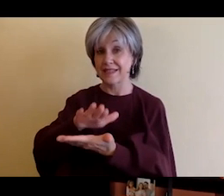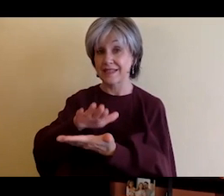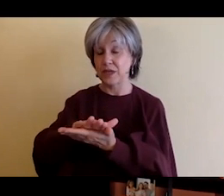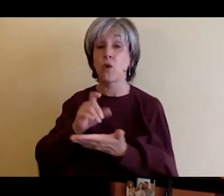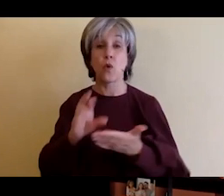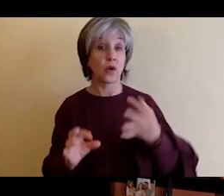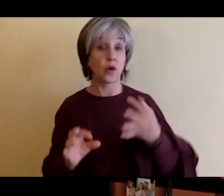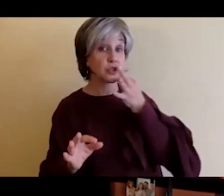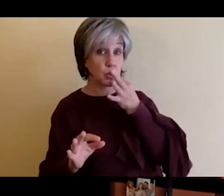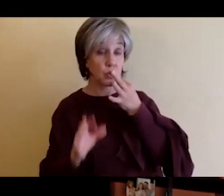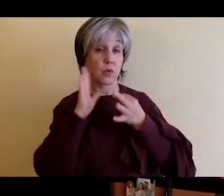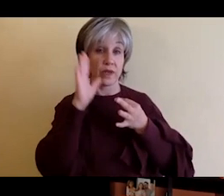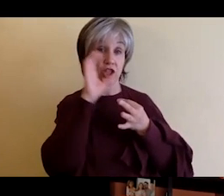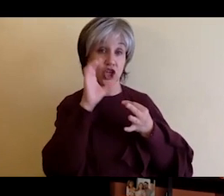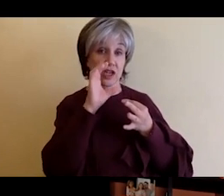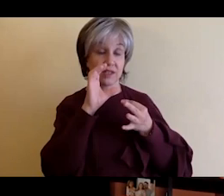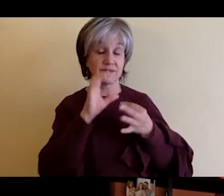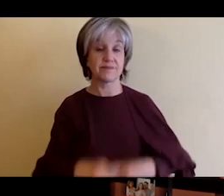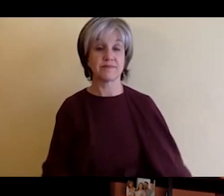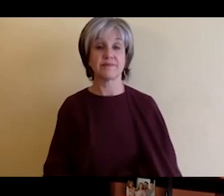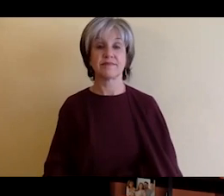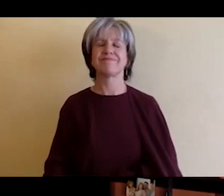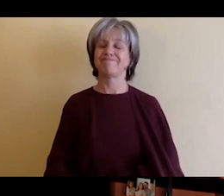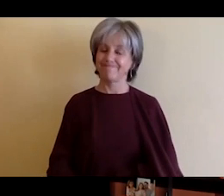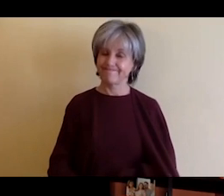and this is probably an advice that that applies to that and applies also to